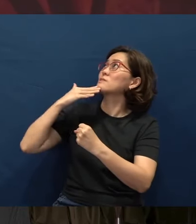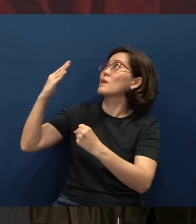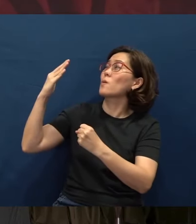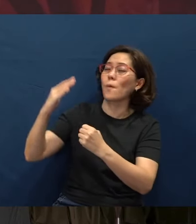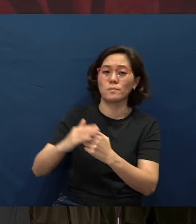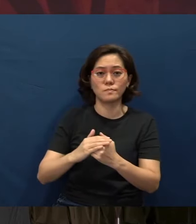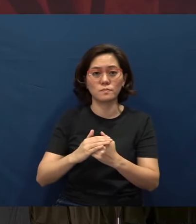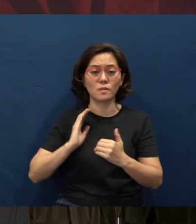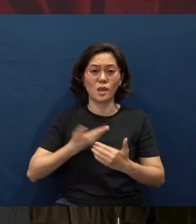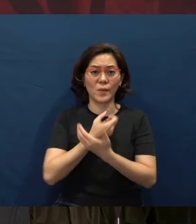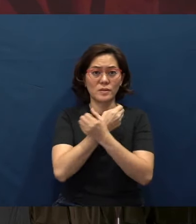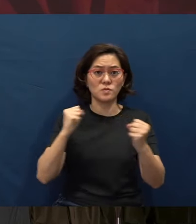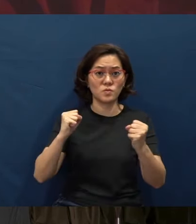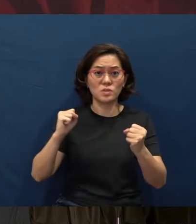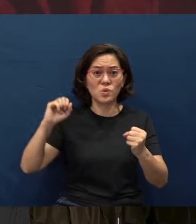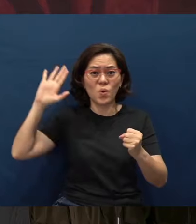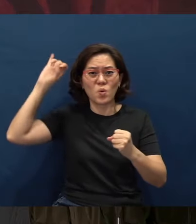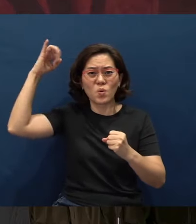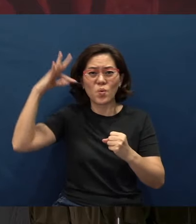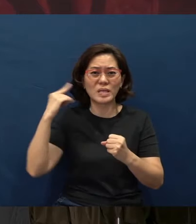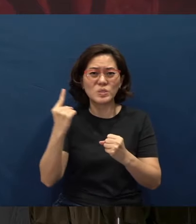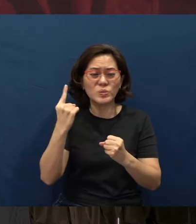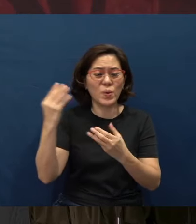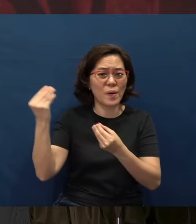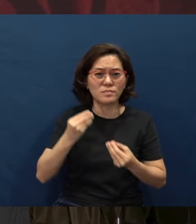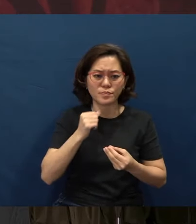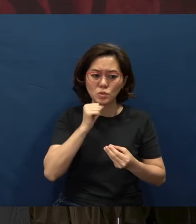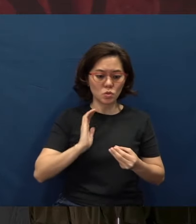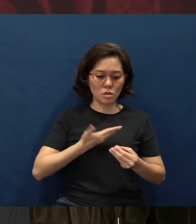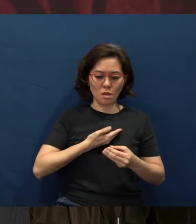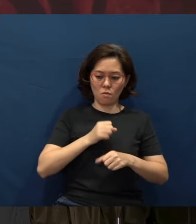our salvation is by Your grace alone and not by our works.